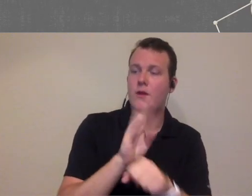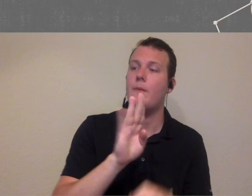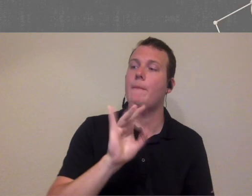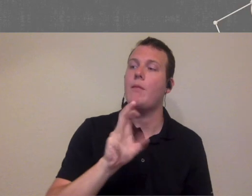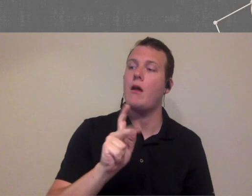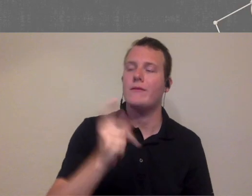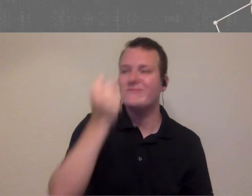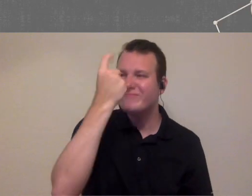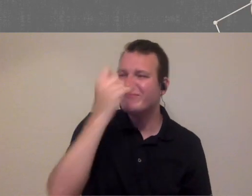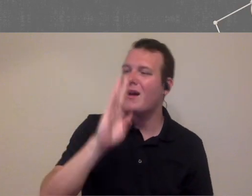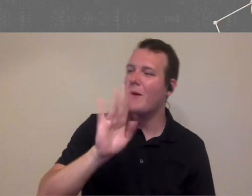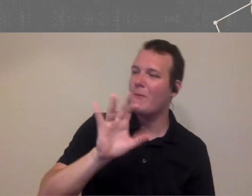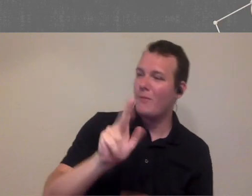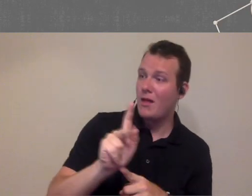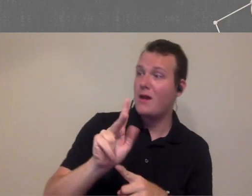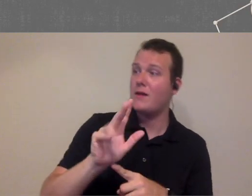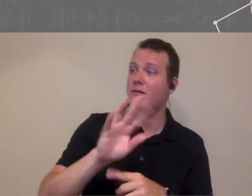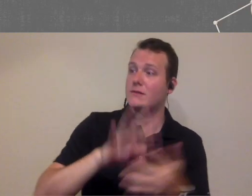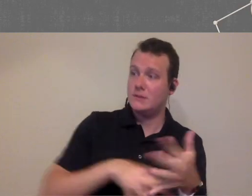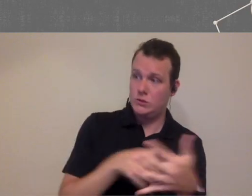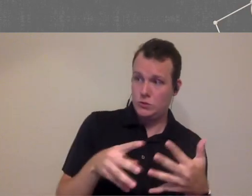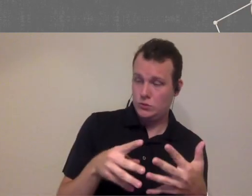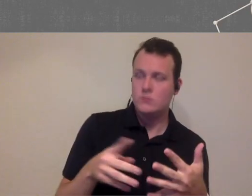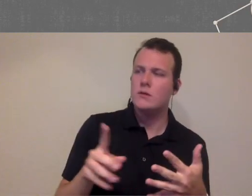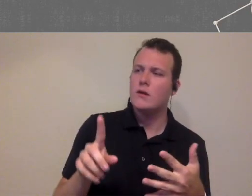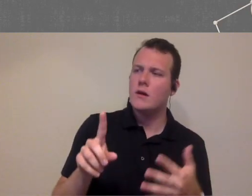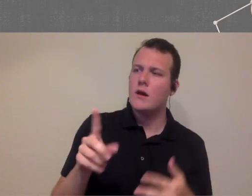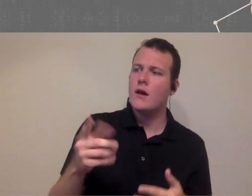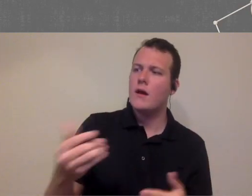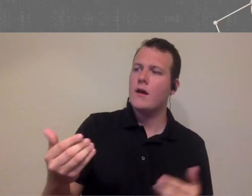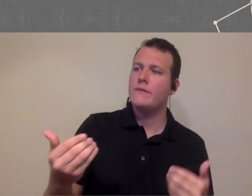blocks so when we talk about block scheduling or do we hat are there